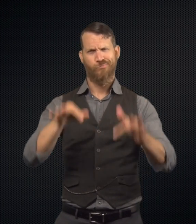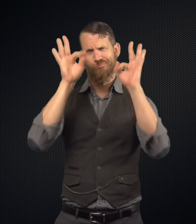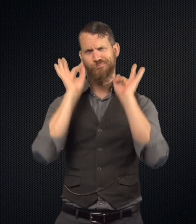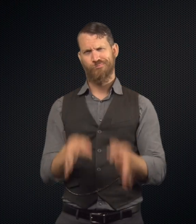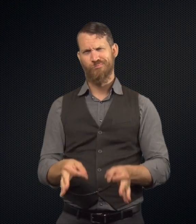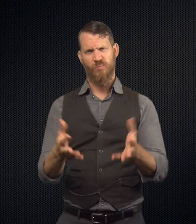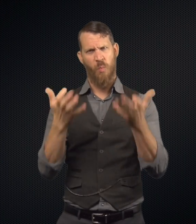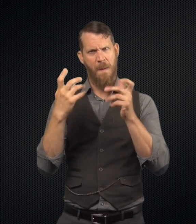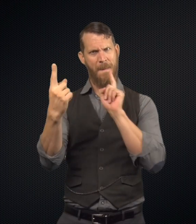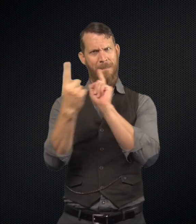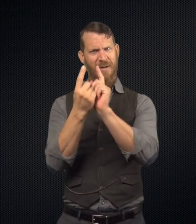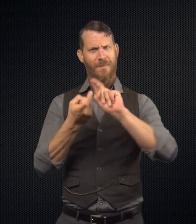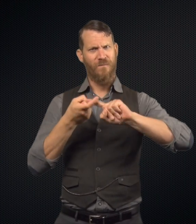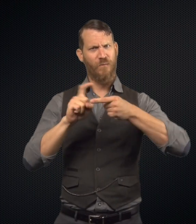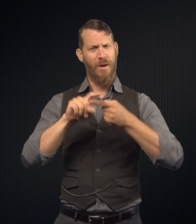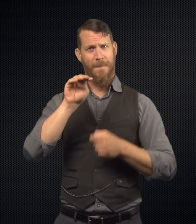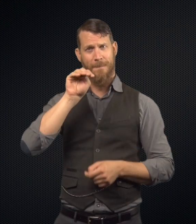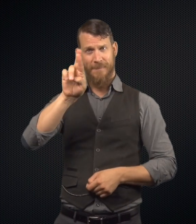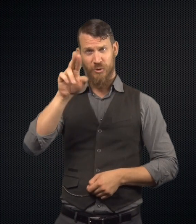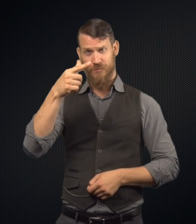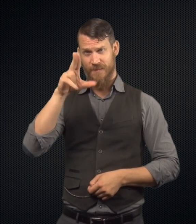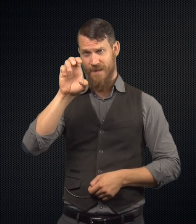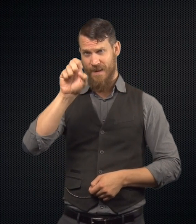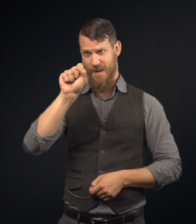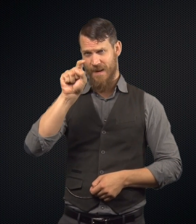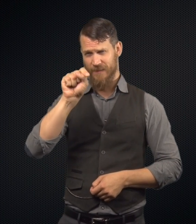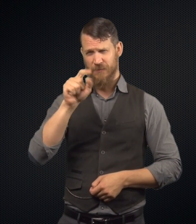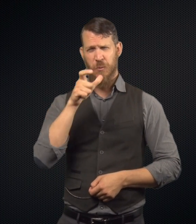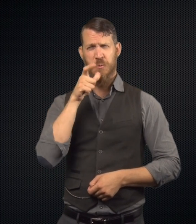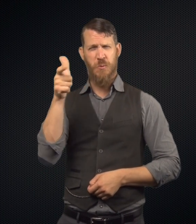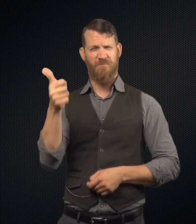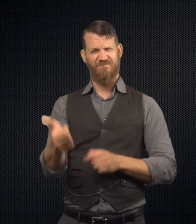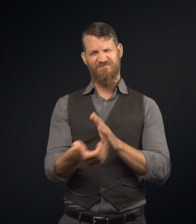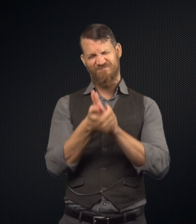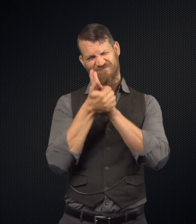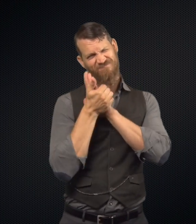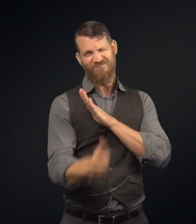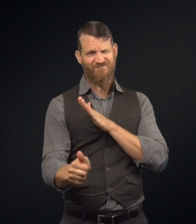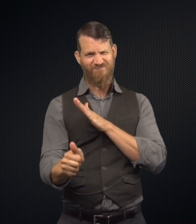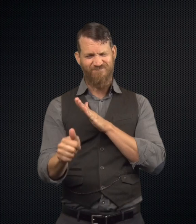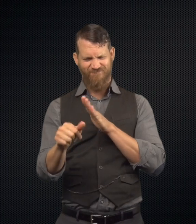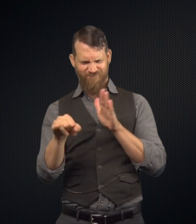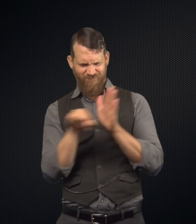"That looks like Mr. Hyde's." So, he decides to see his friend, Mr. Guest